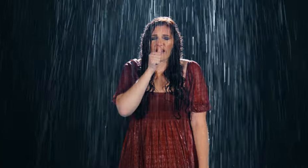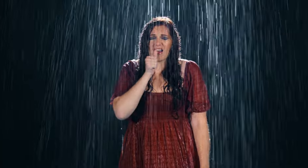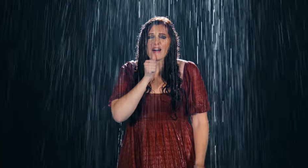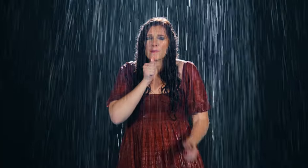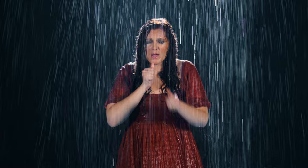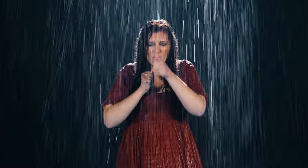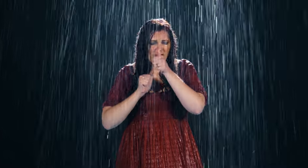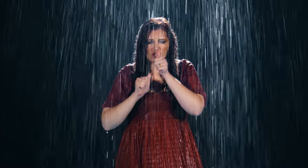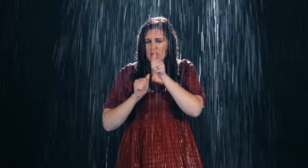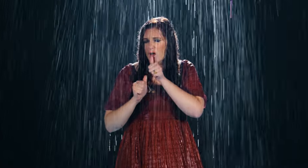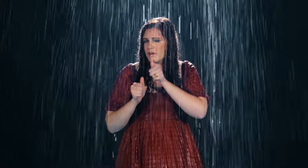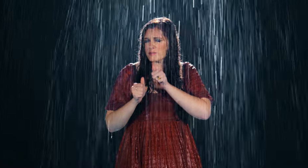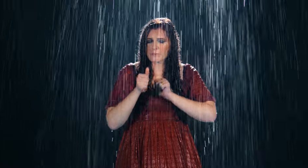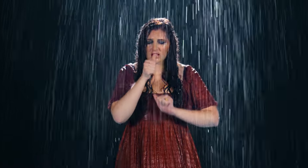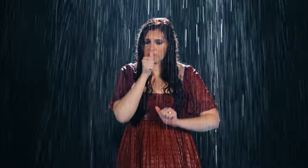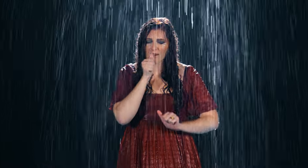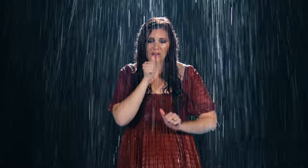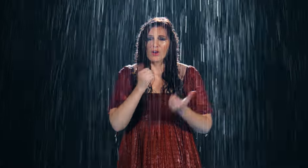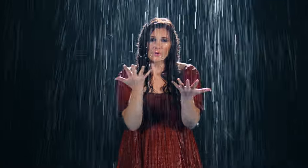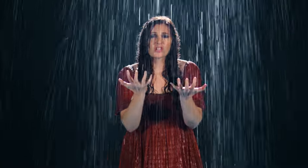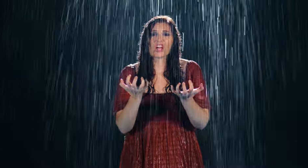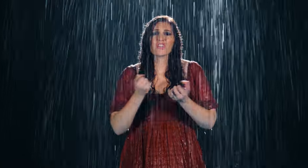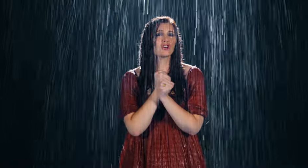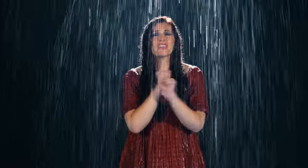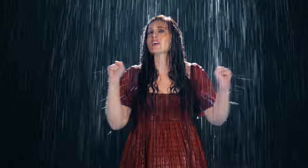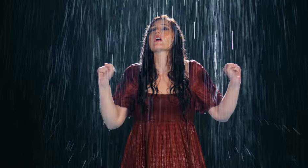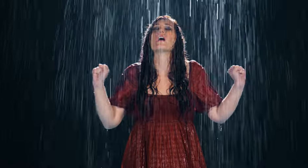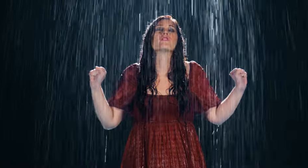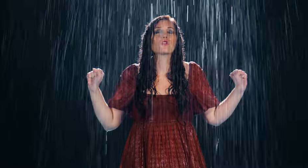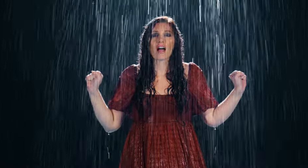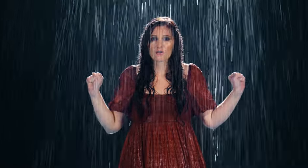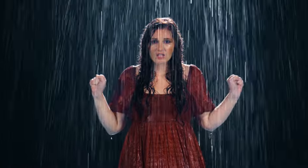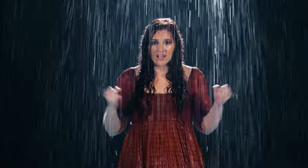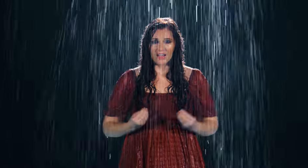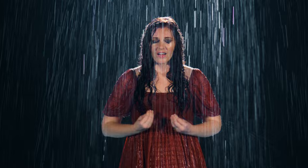I've held my breath so long I'm spinning round Wish I could kick off the ground